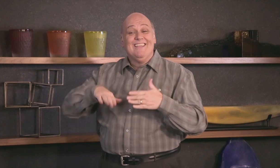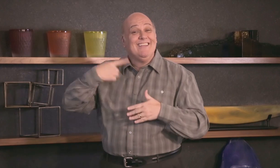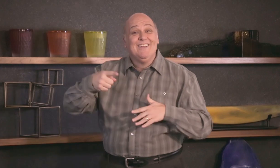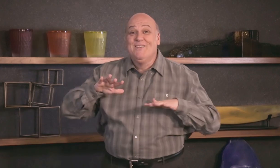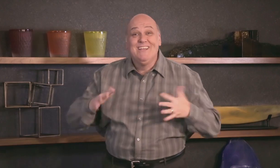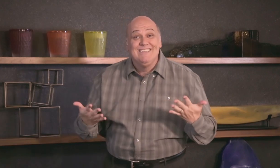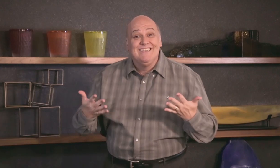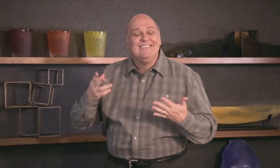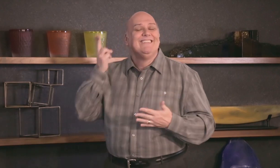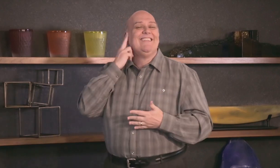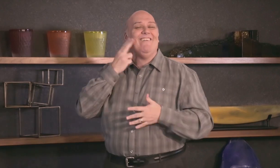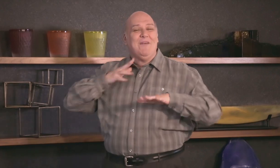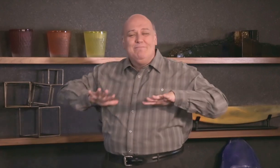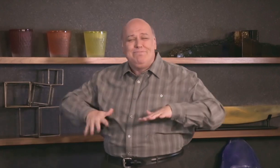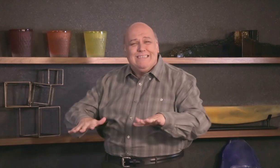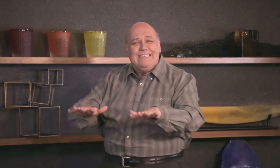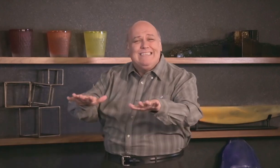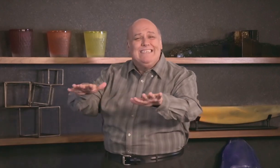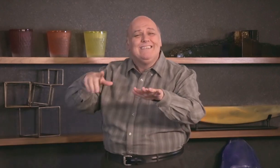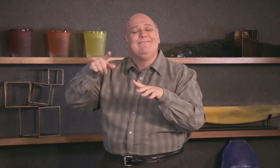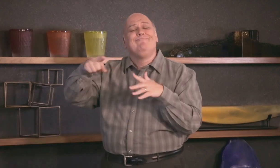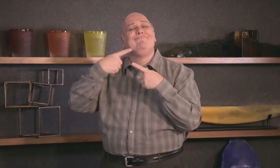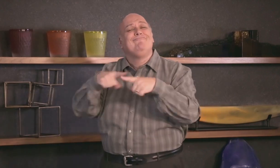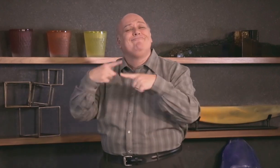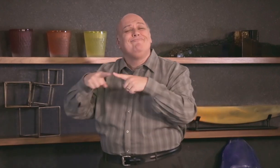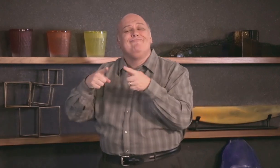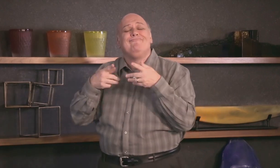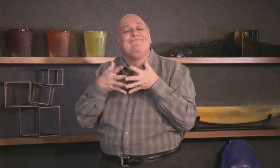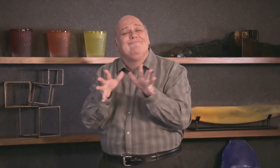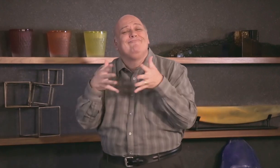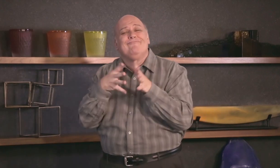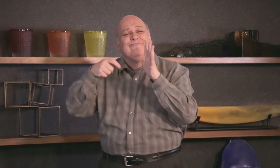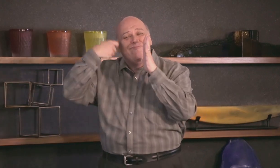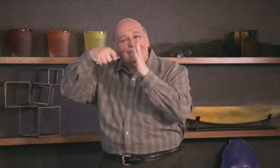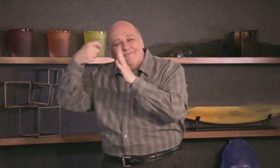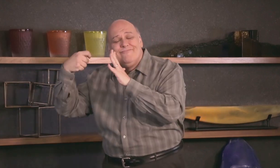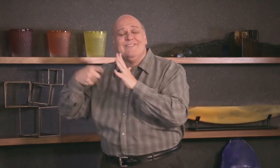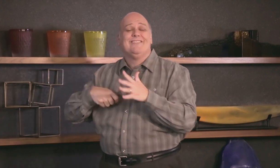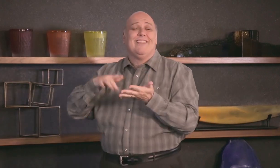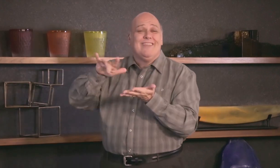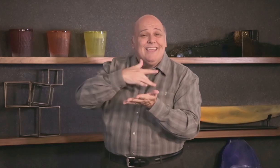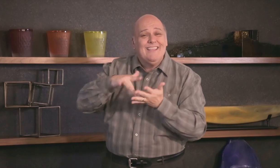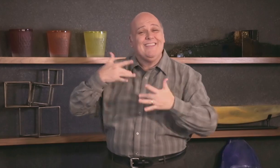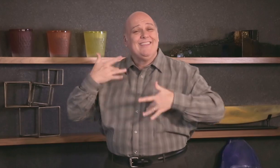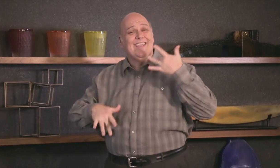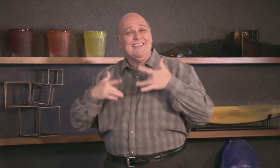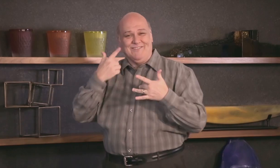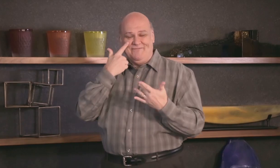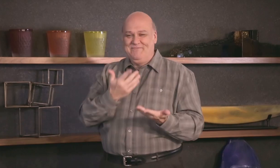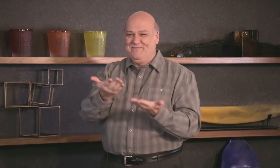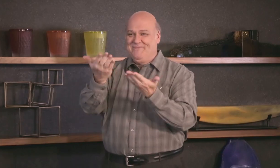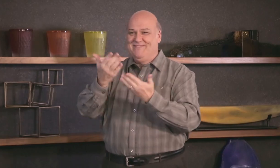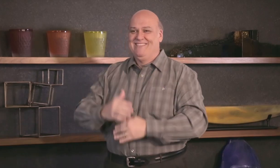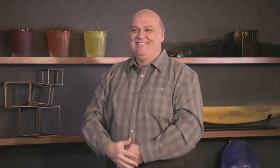Anyway now let's go to Deafbeat... different stories in film and theater.